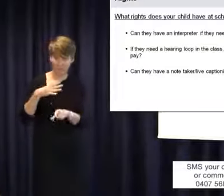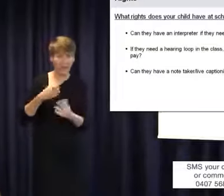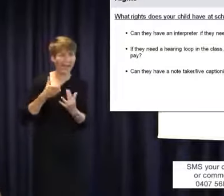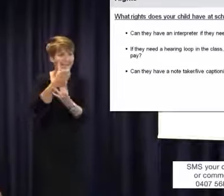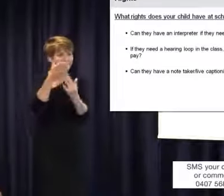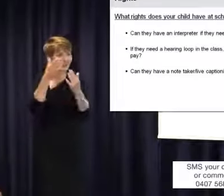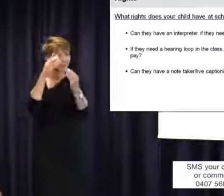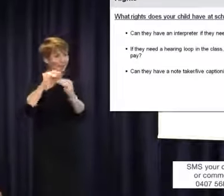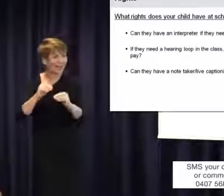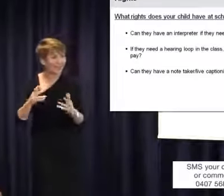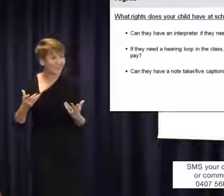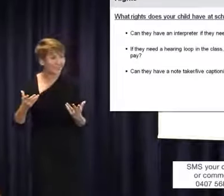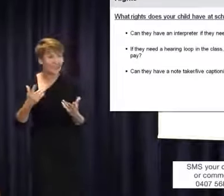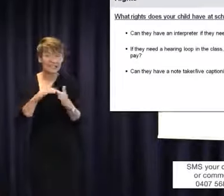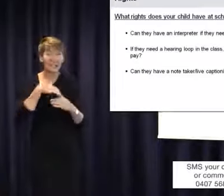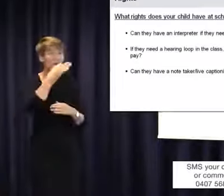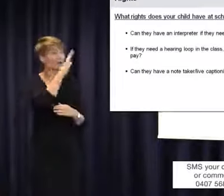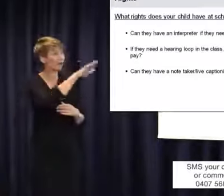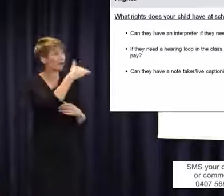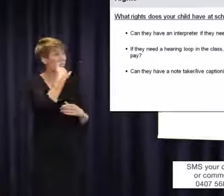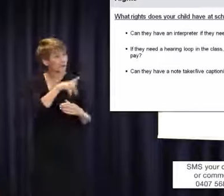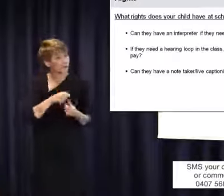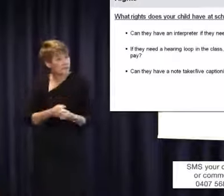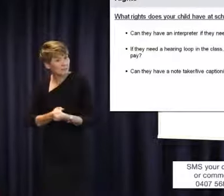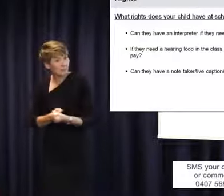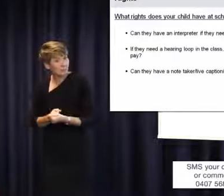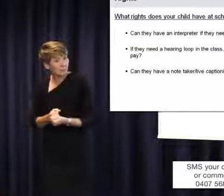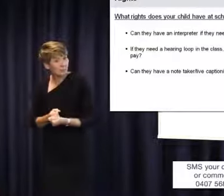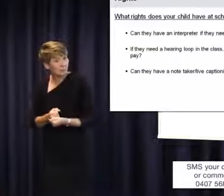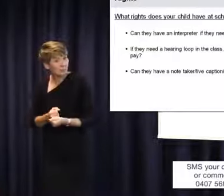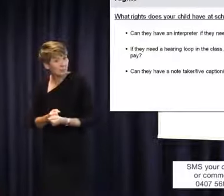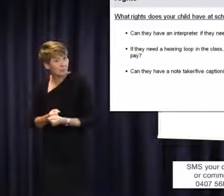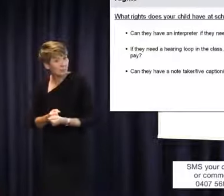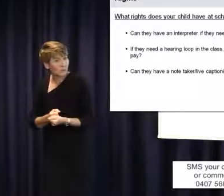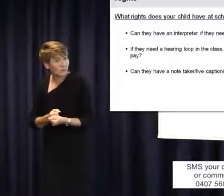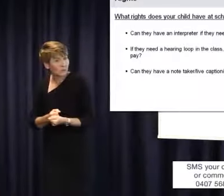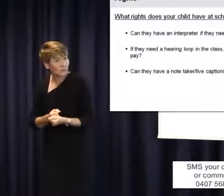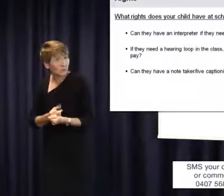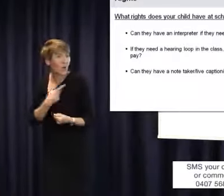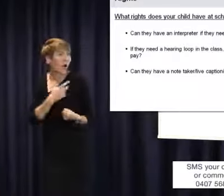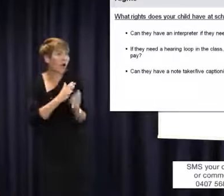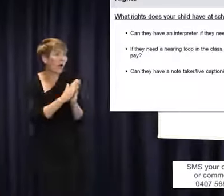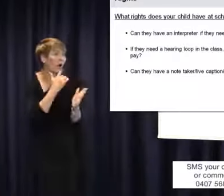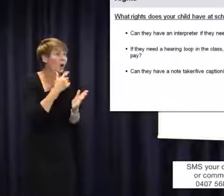So when you are asking for a support for your child, you should be going in there with your